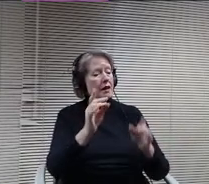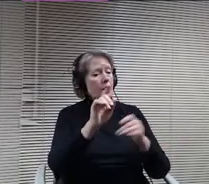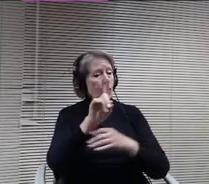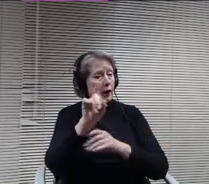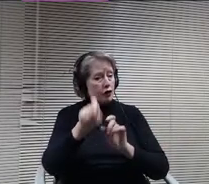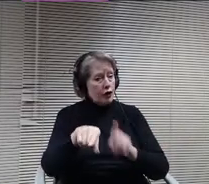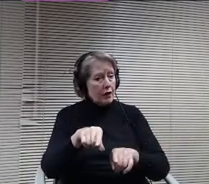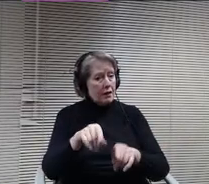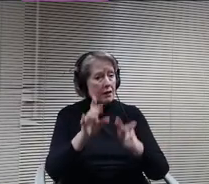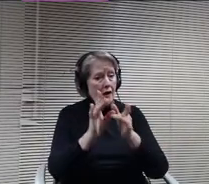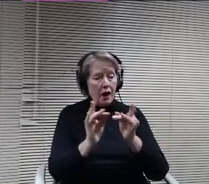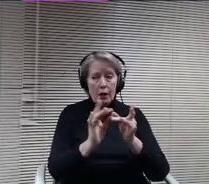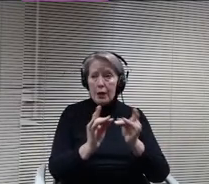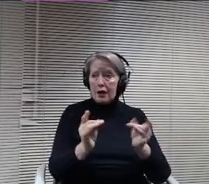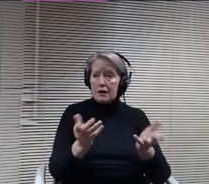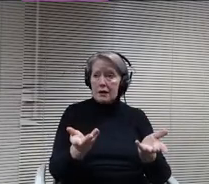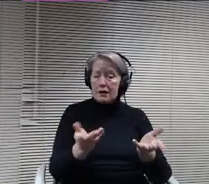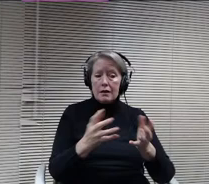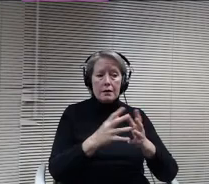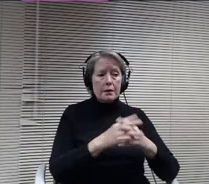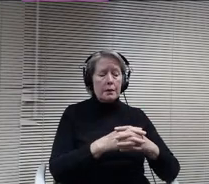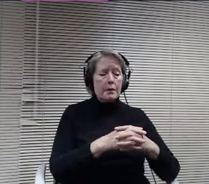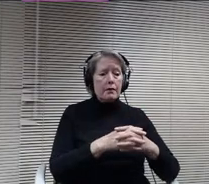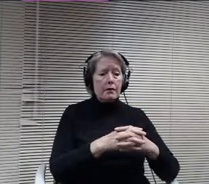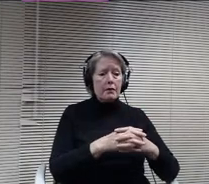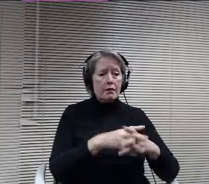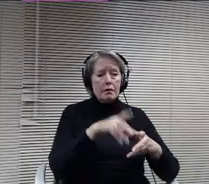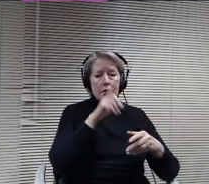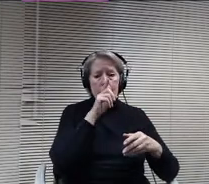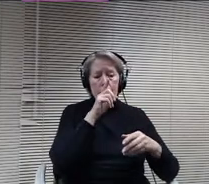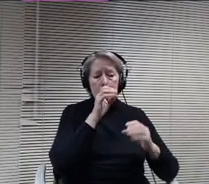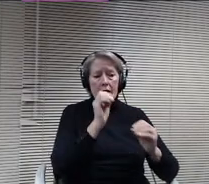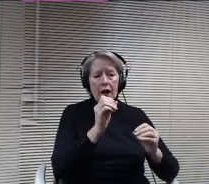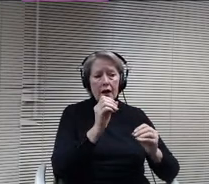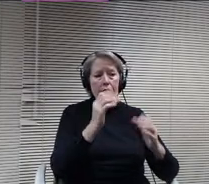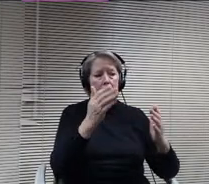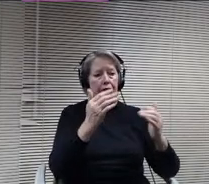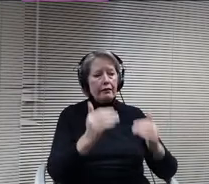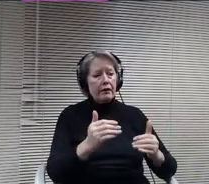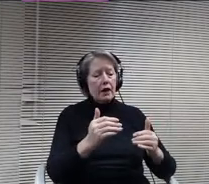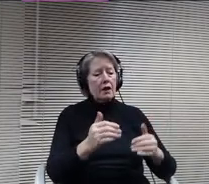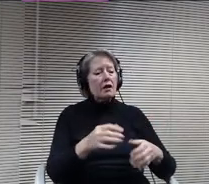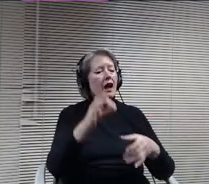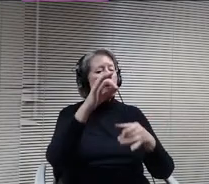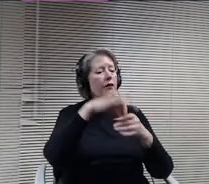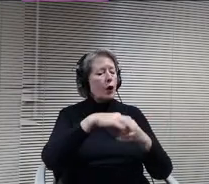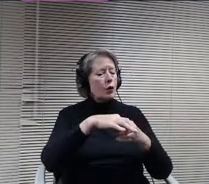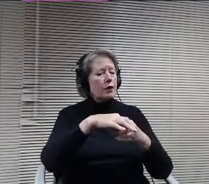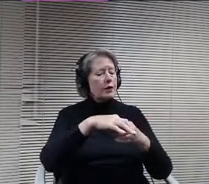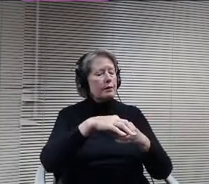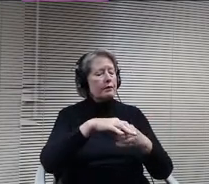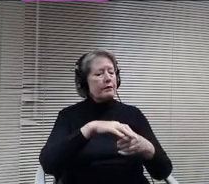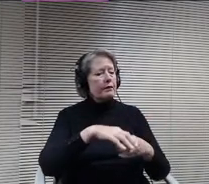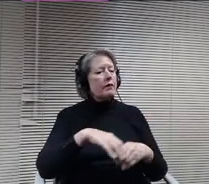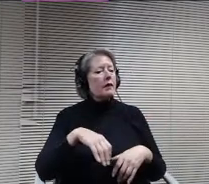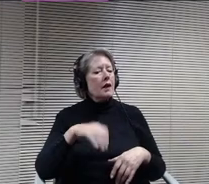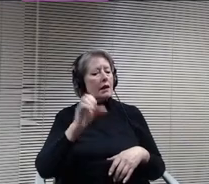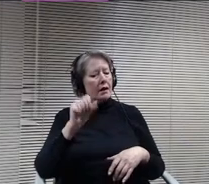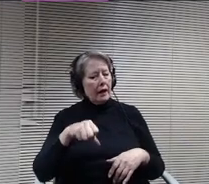Seeing none, let's move to A roll call. Vote board members if in favor. Please say I oppose nay board member Ambrose and.